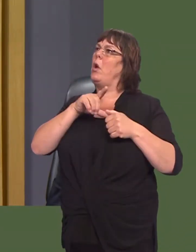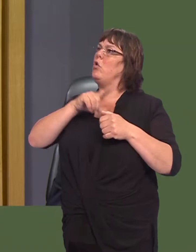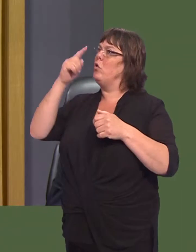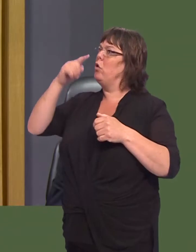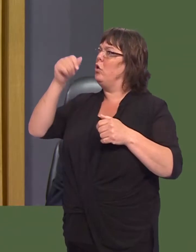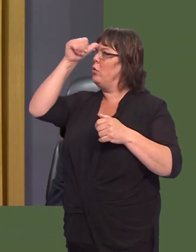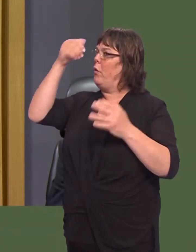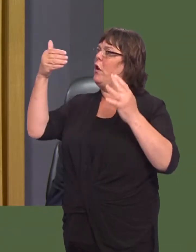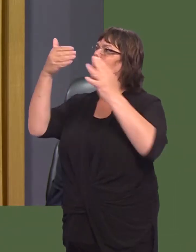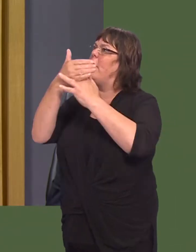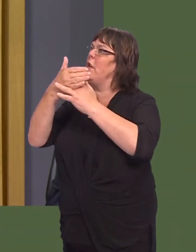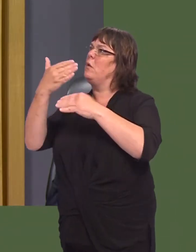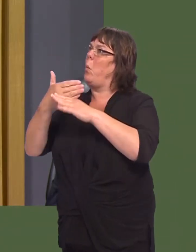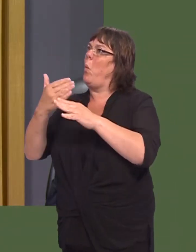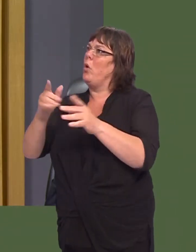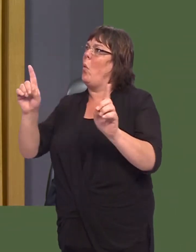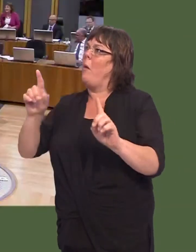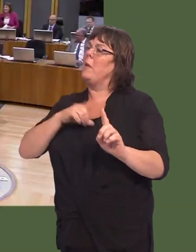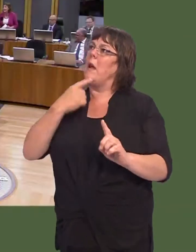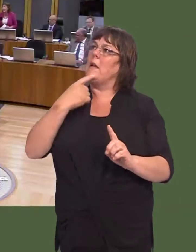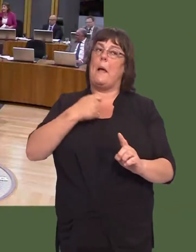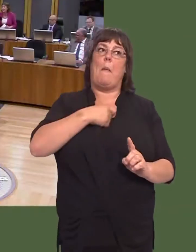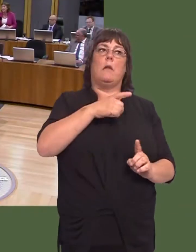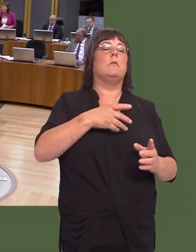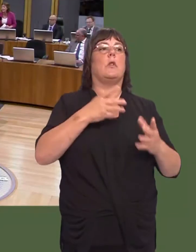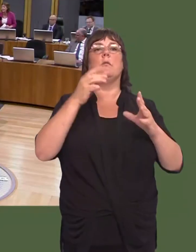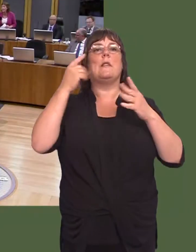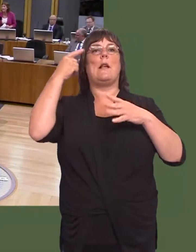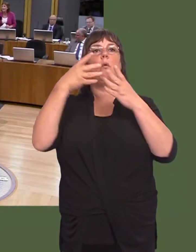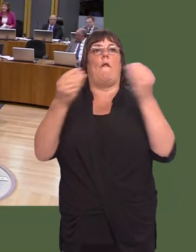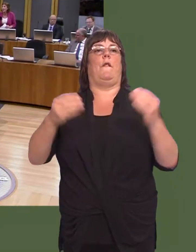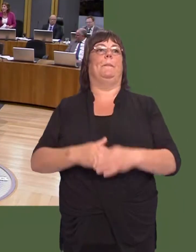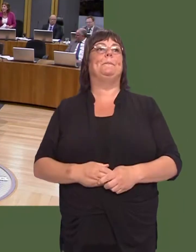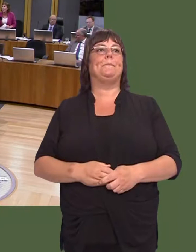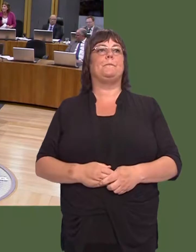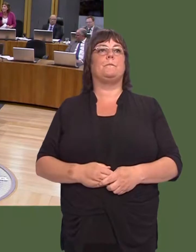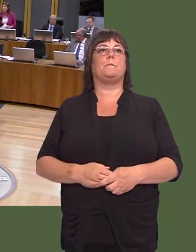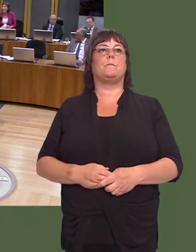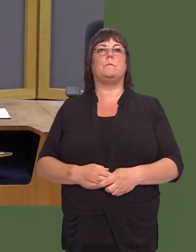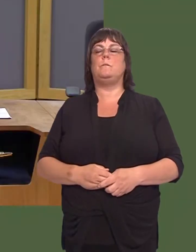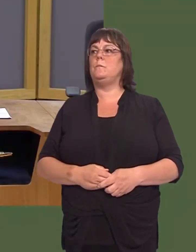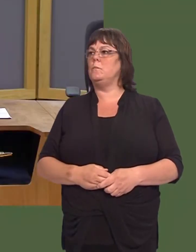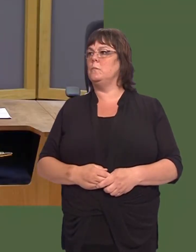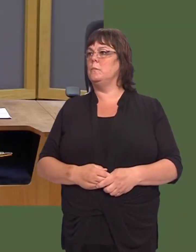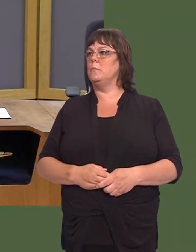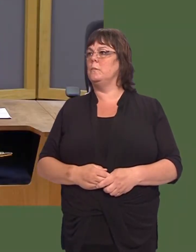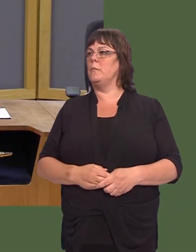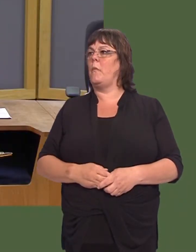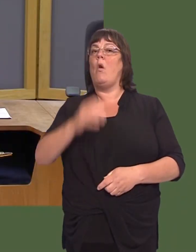that your interventions have helped in any way? Because I can tell you now, my constituentsó Y Llywydd / The Llywydd: The question is over.